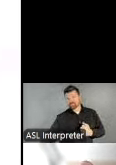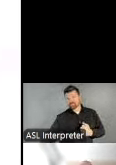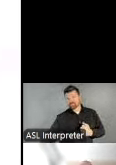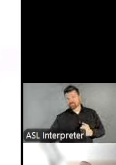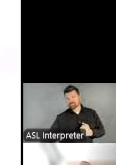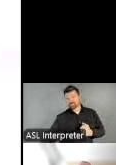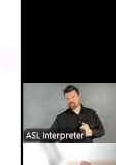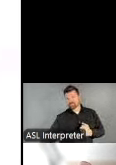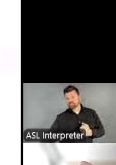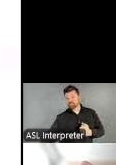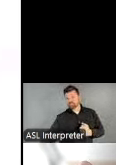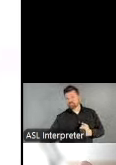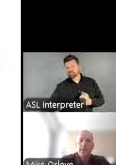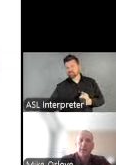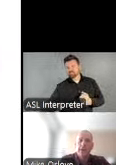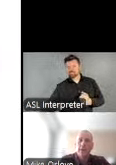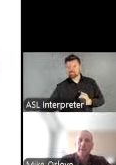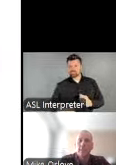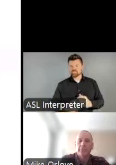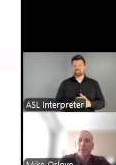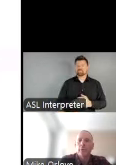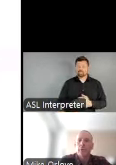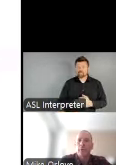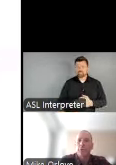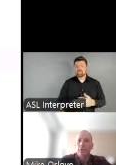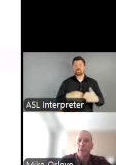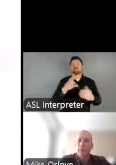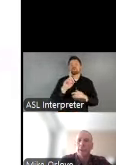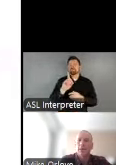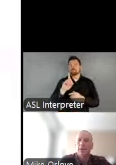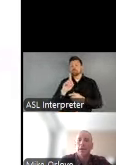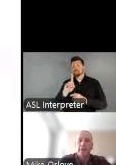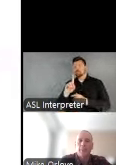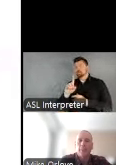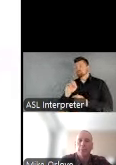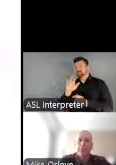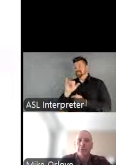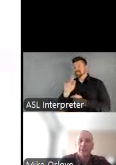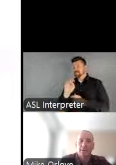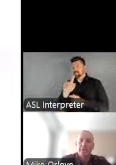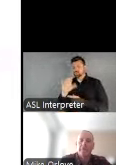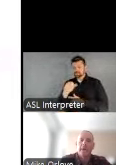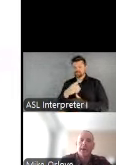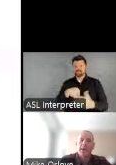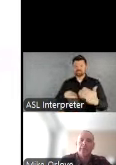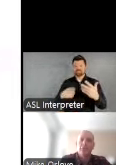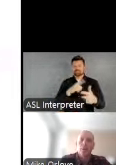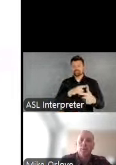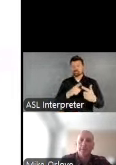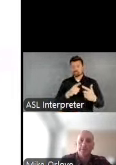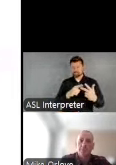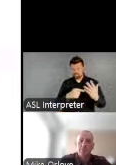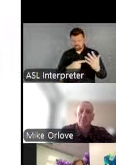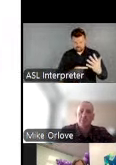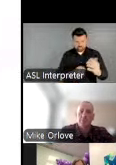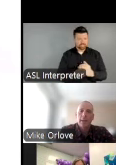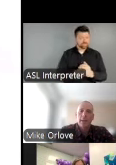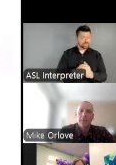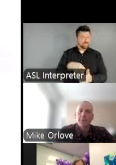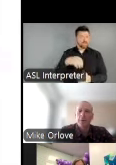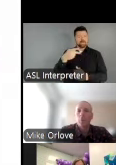Research and Analysis, and Dennis Okyere, Economic Research Analyst at 2M Research. This panel will